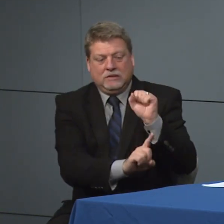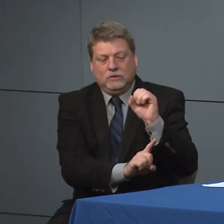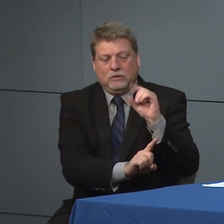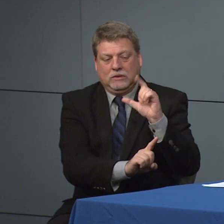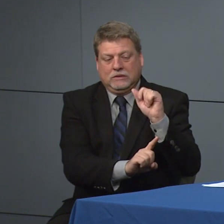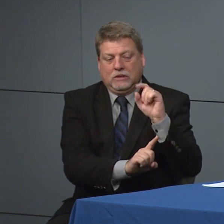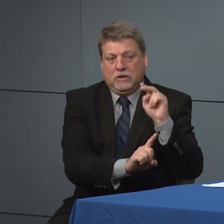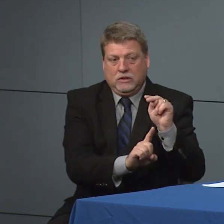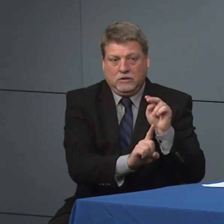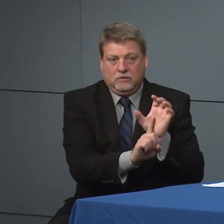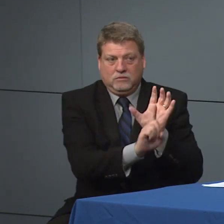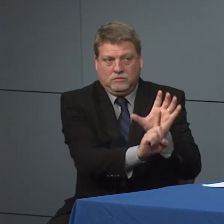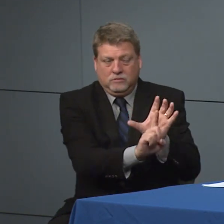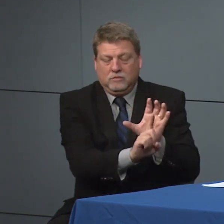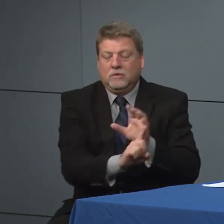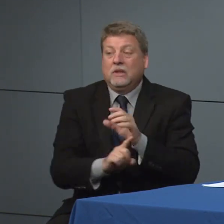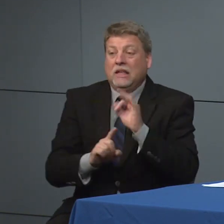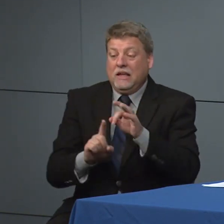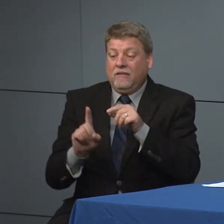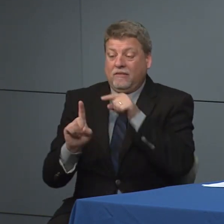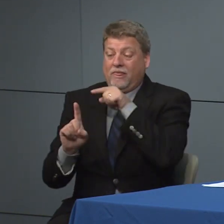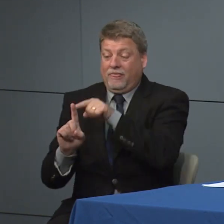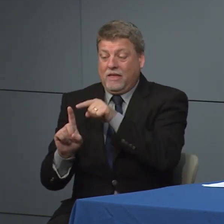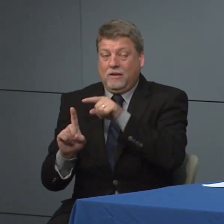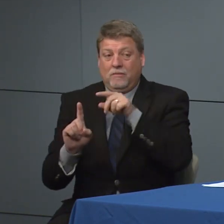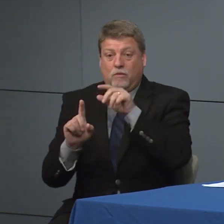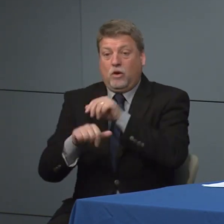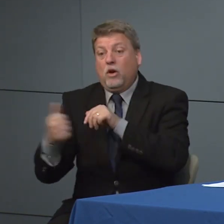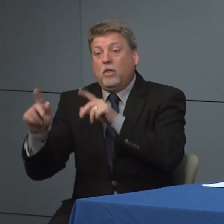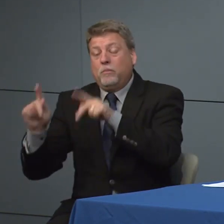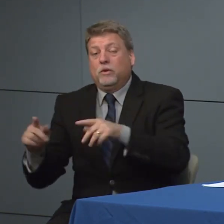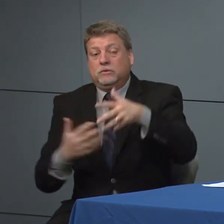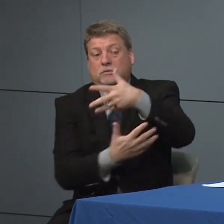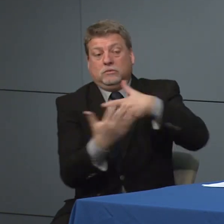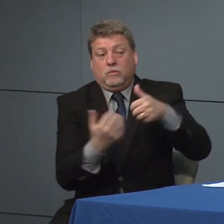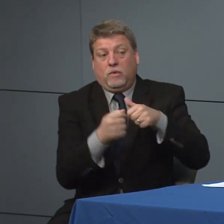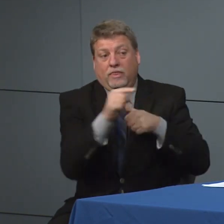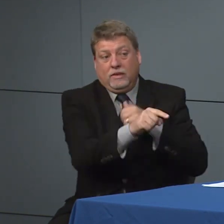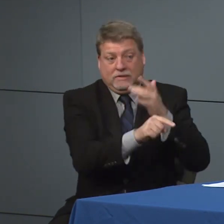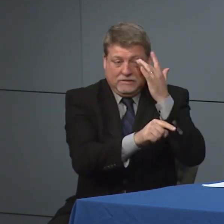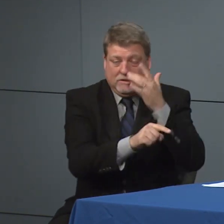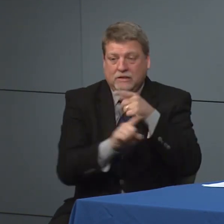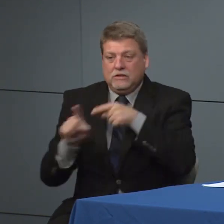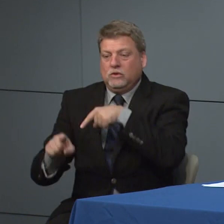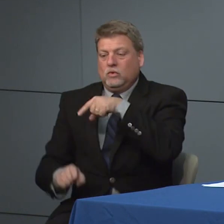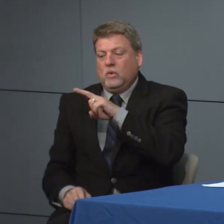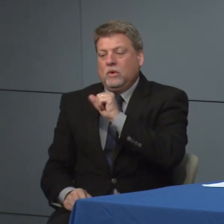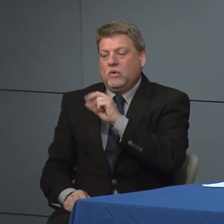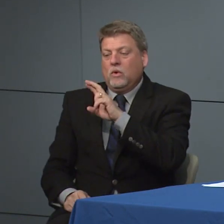contact with someone you they're in quarantine to see if they will develop symptoms. The 14 day quarantine is for